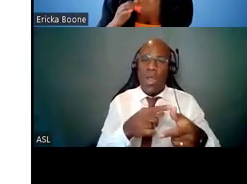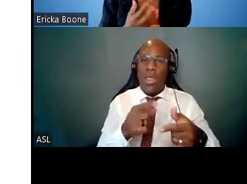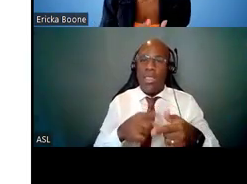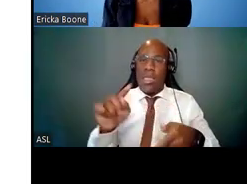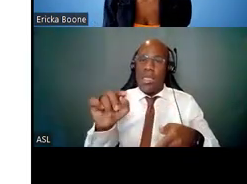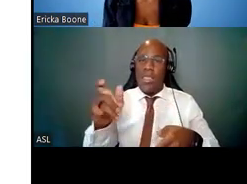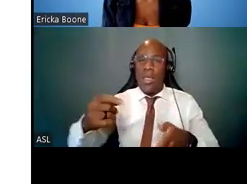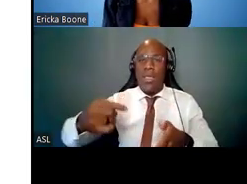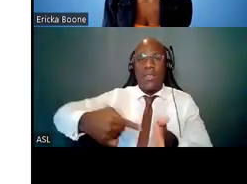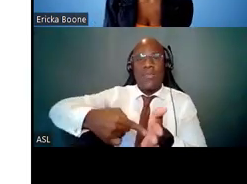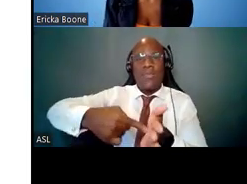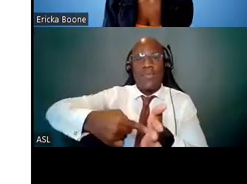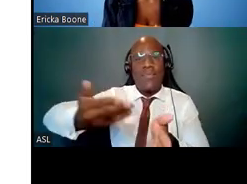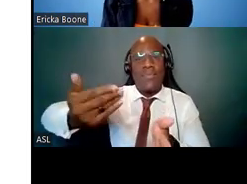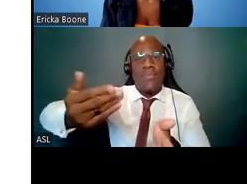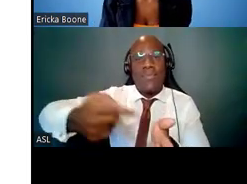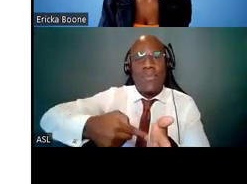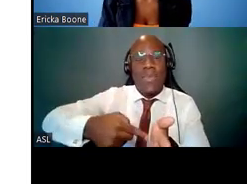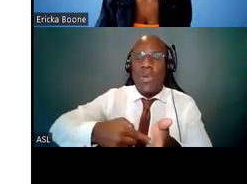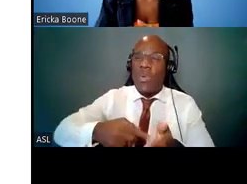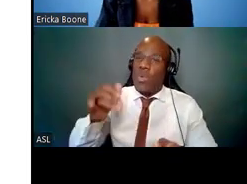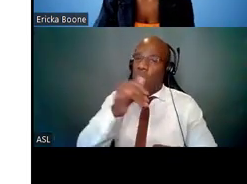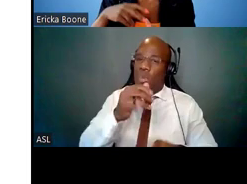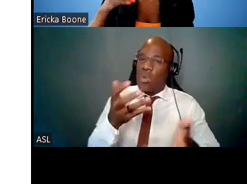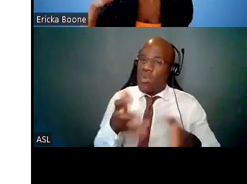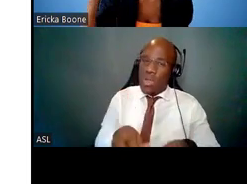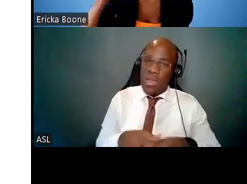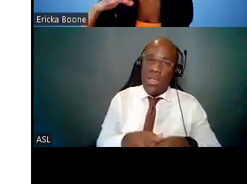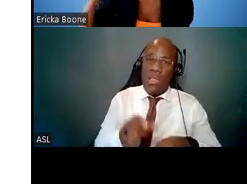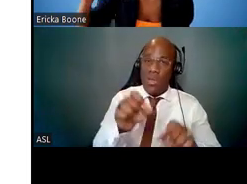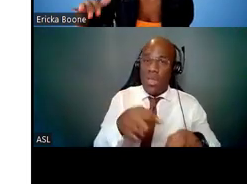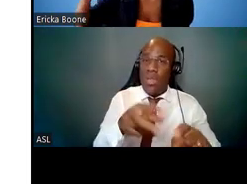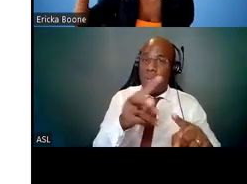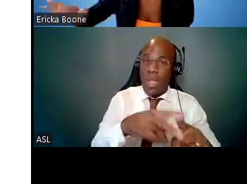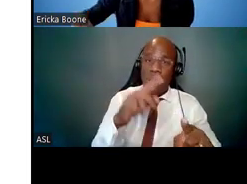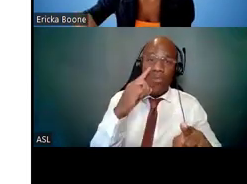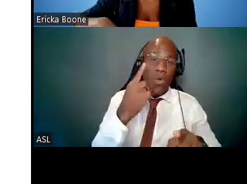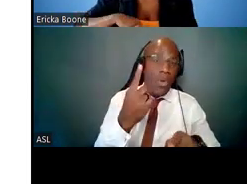Initial contracts are for two years, but you can apply for one or two-year competitive renewals